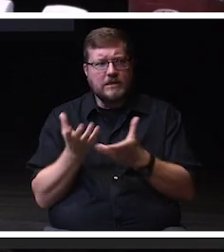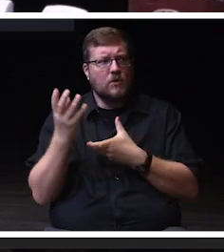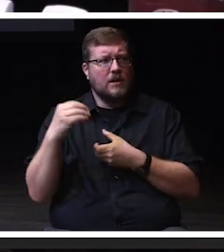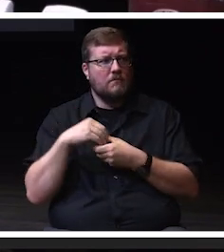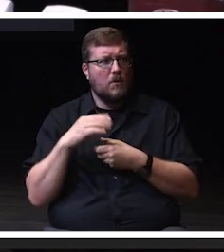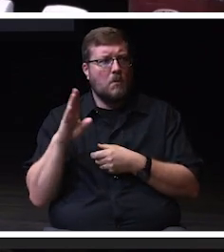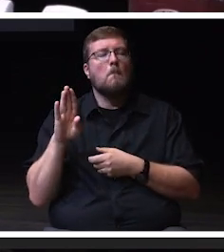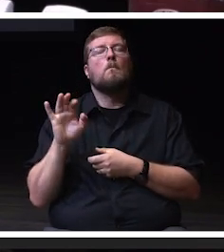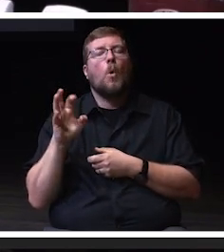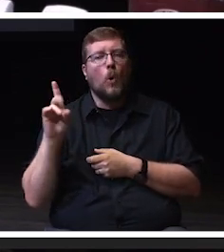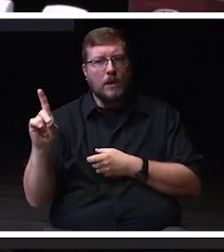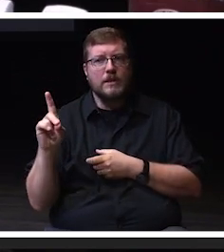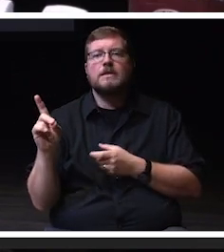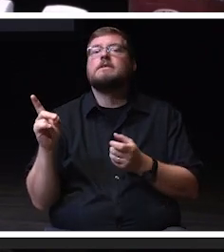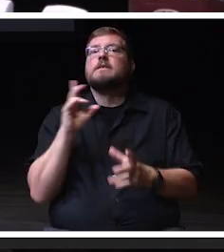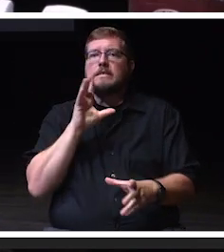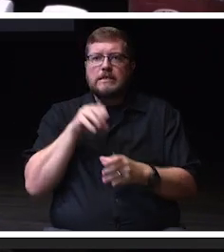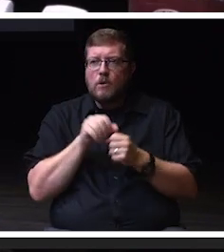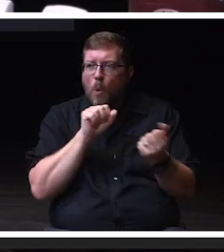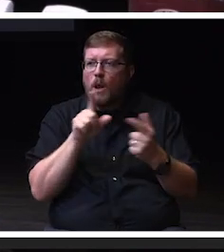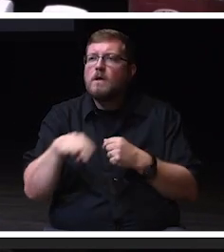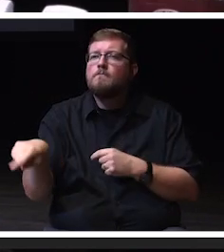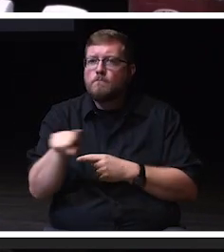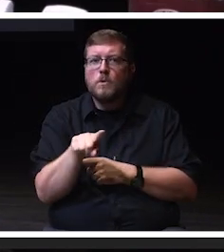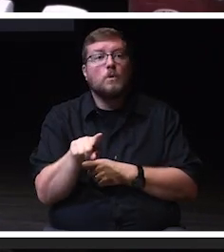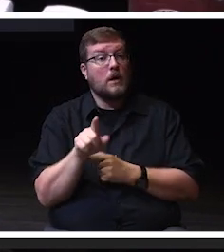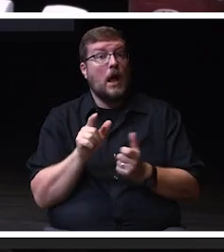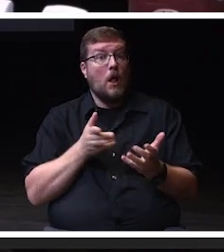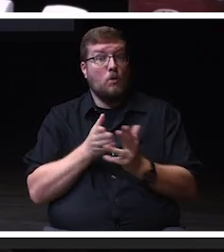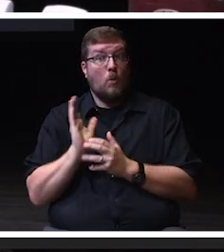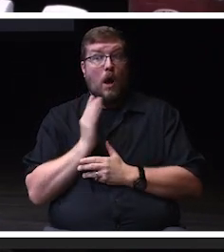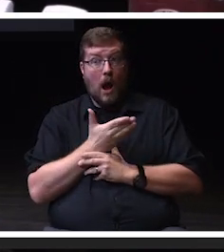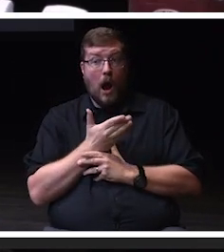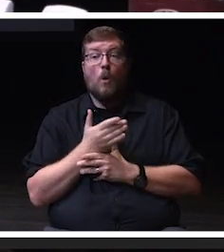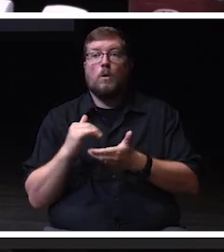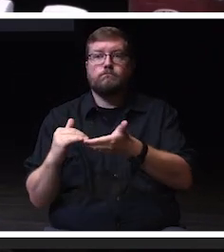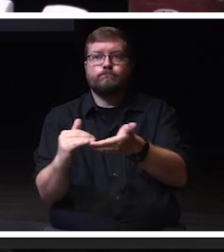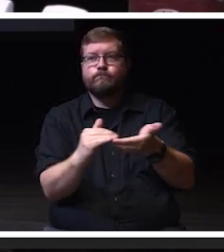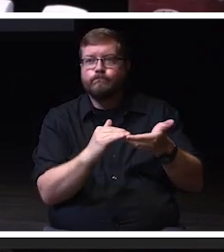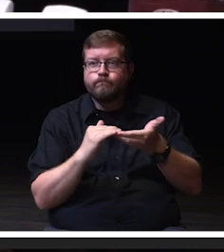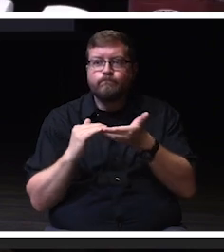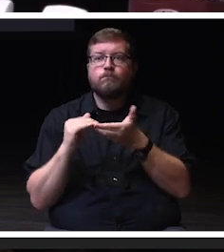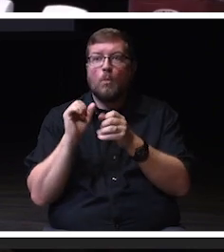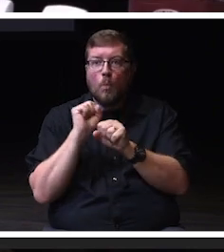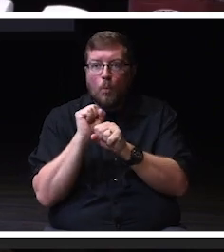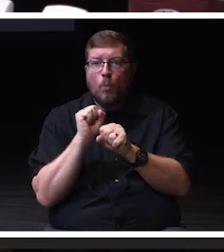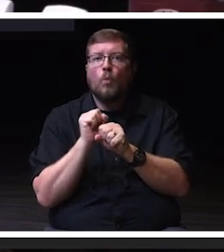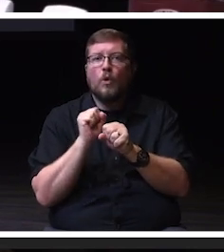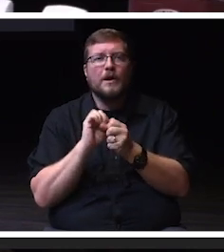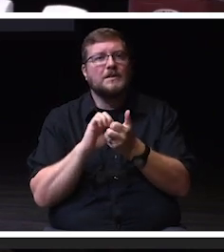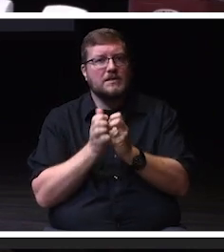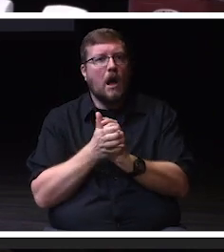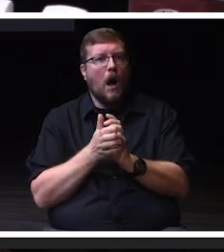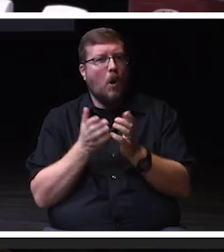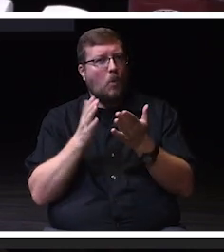And it is through our collective efforts that we achieve excellence. Today, we